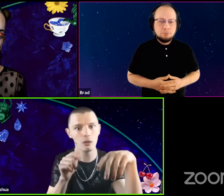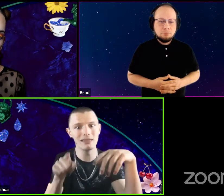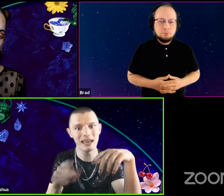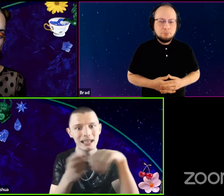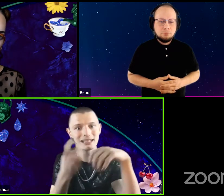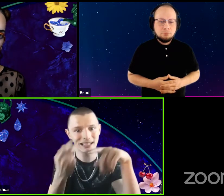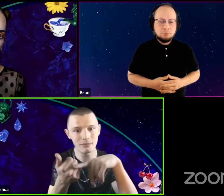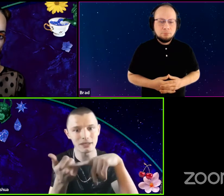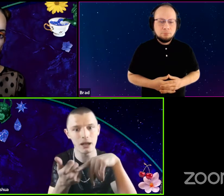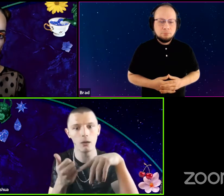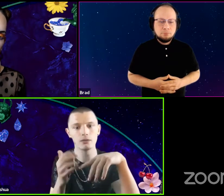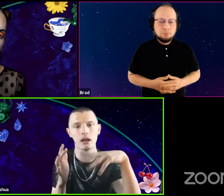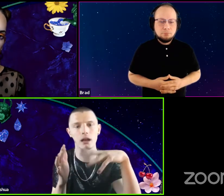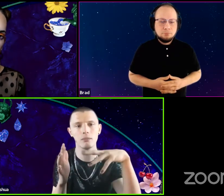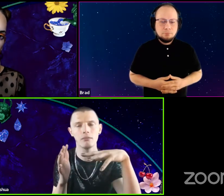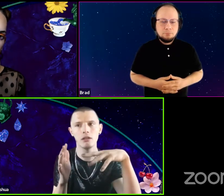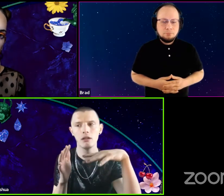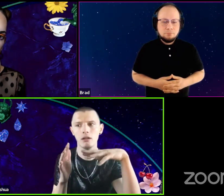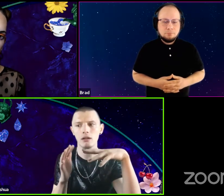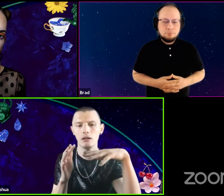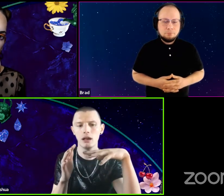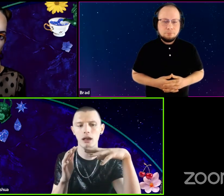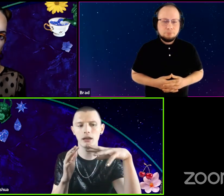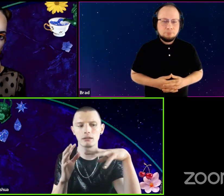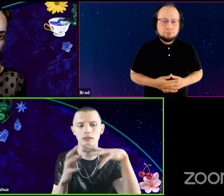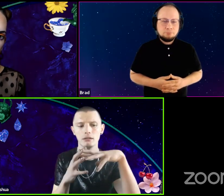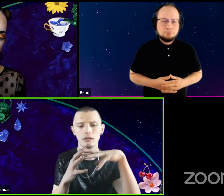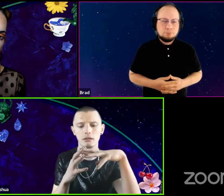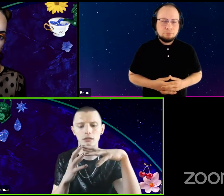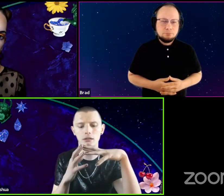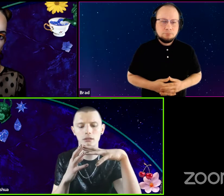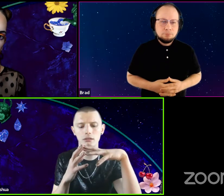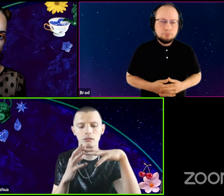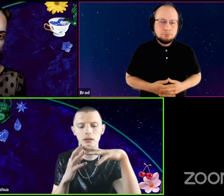like they get to see themselves and it's just, yeah.